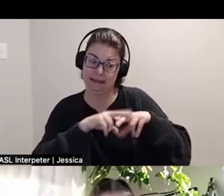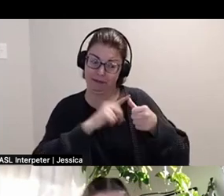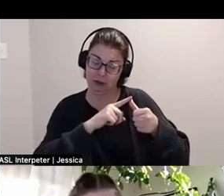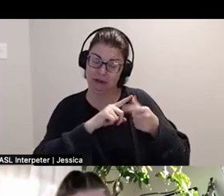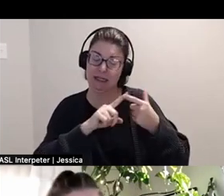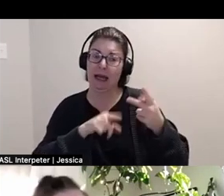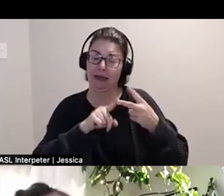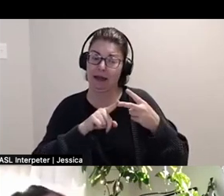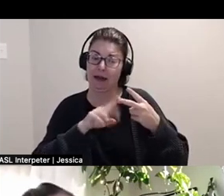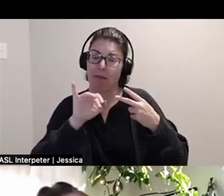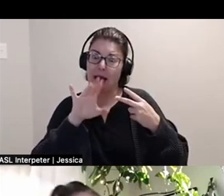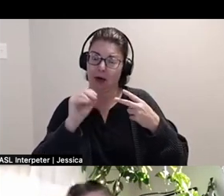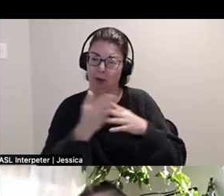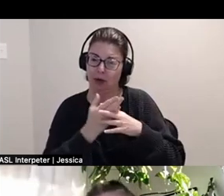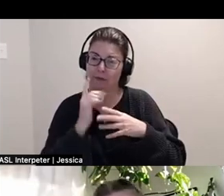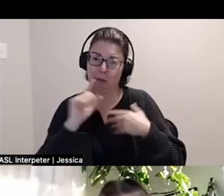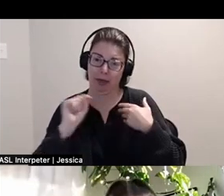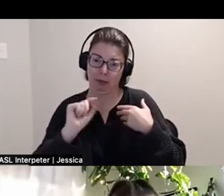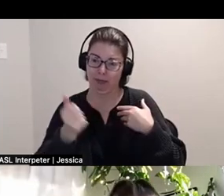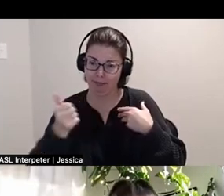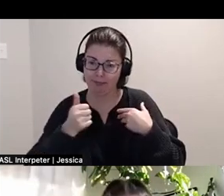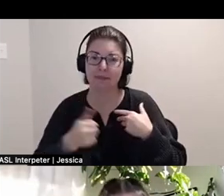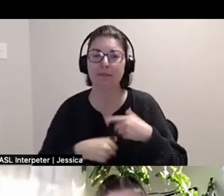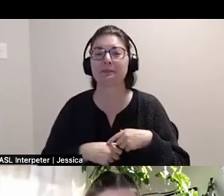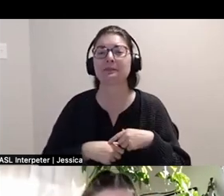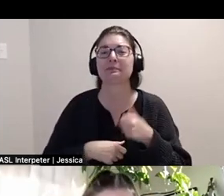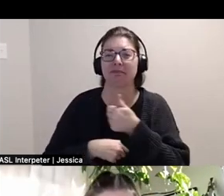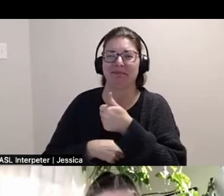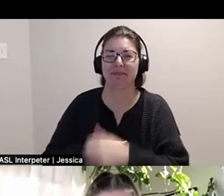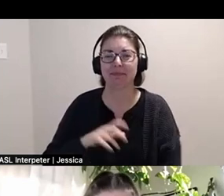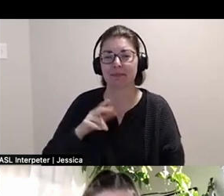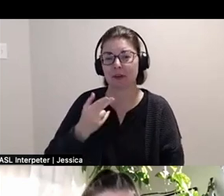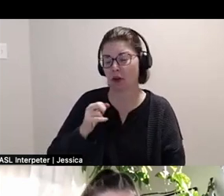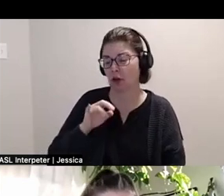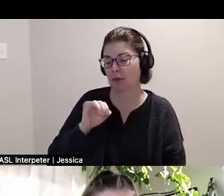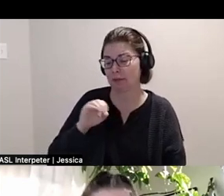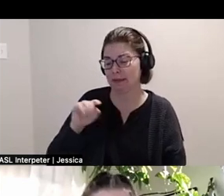Harmeet: Yeah. Yeah, no worries. Hermit speaking, pronouns are they/them.